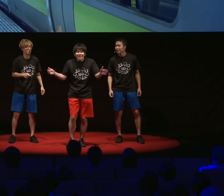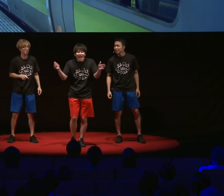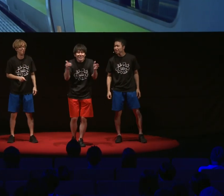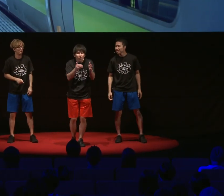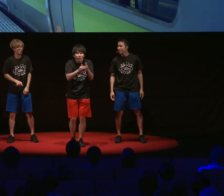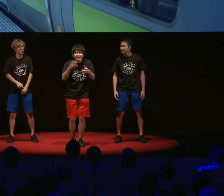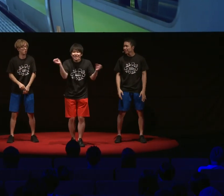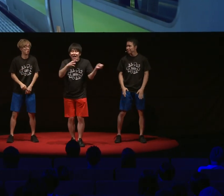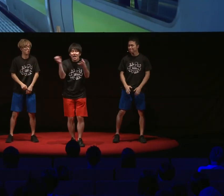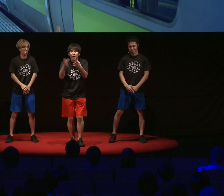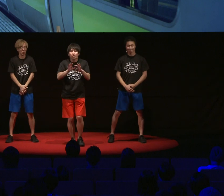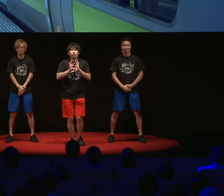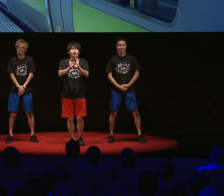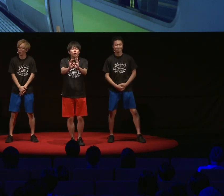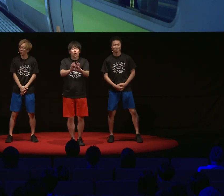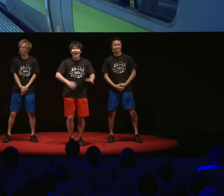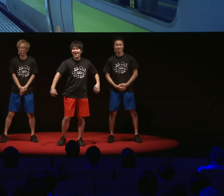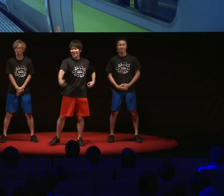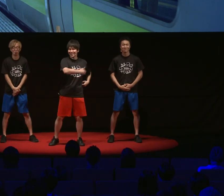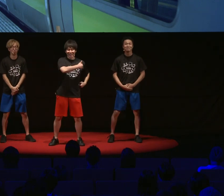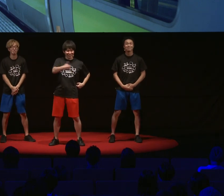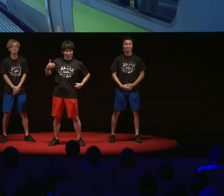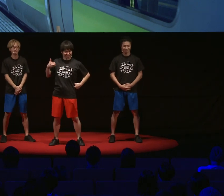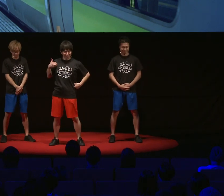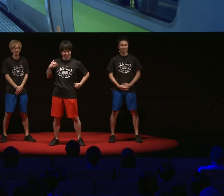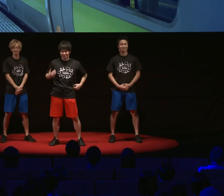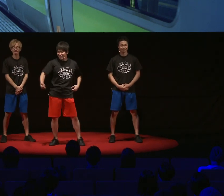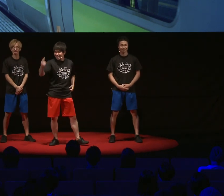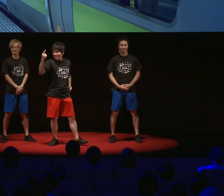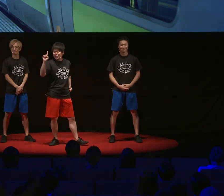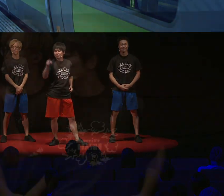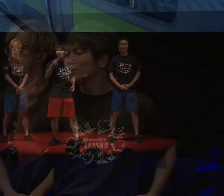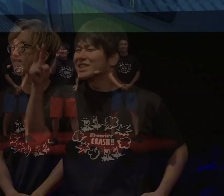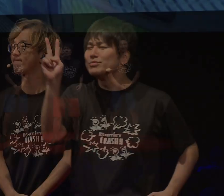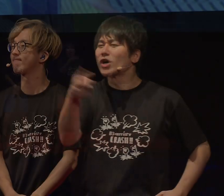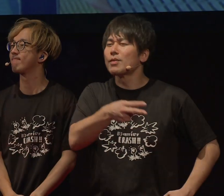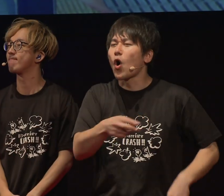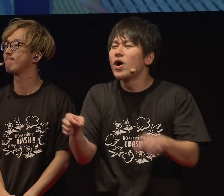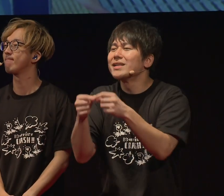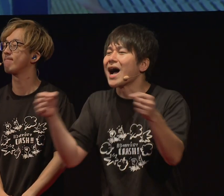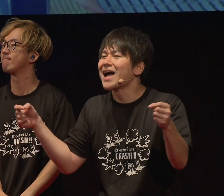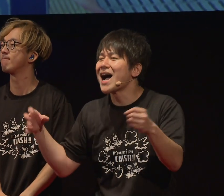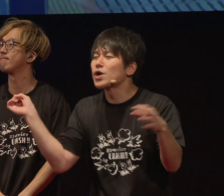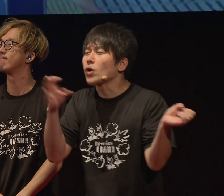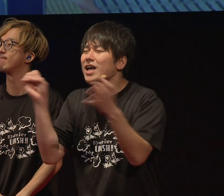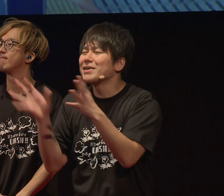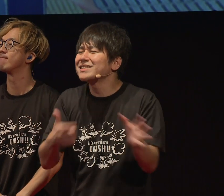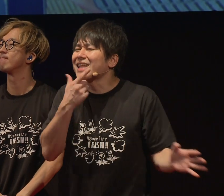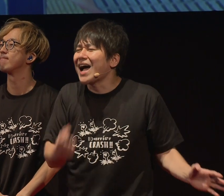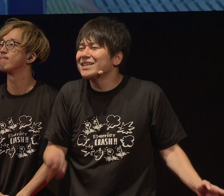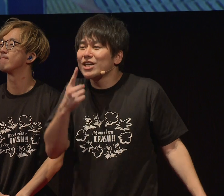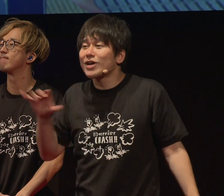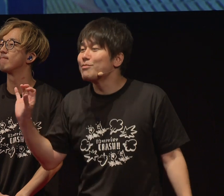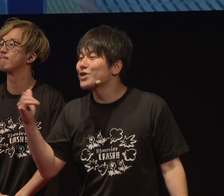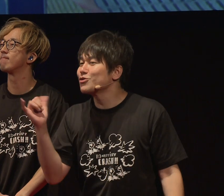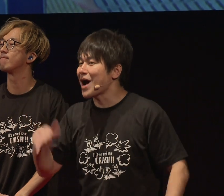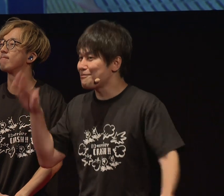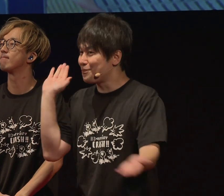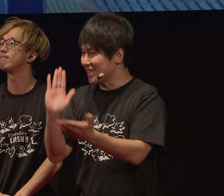you can continue your conversation right until the very end. For couples that want that extra minute and second longer to talk,